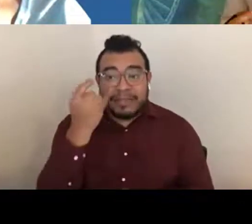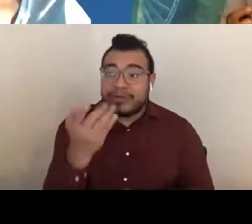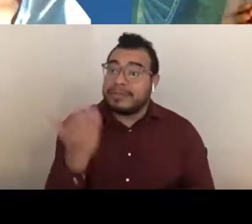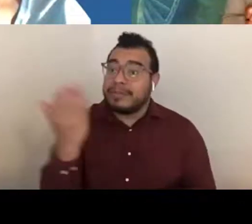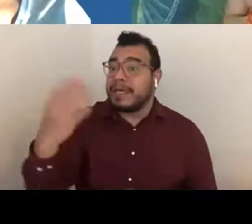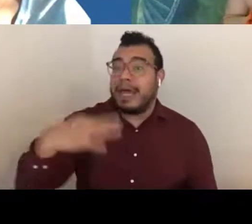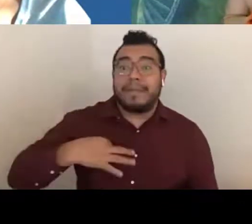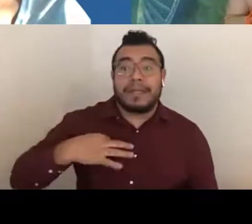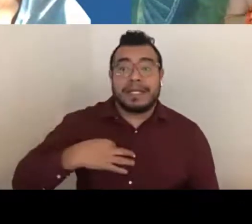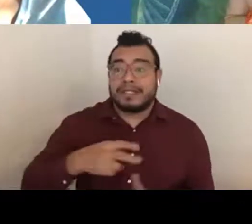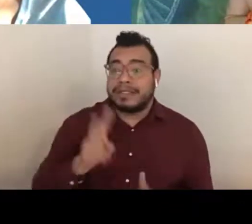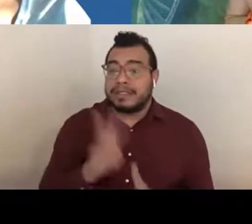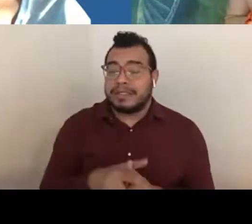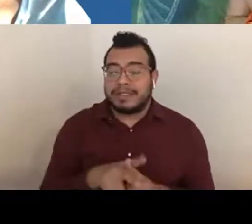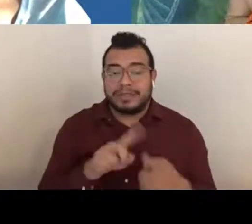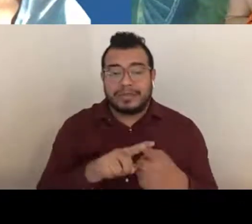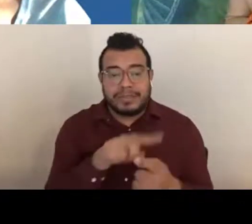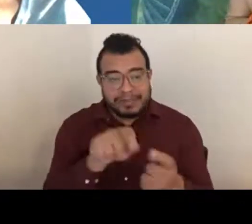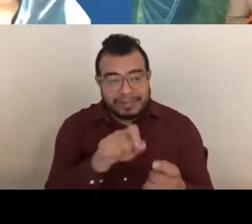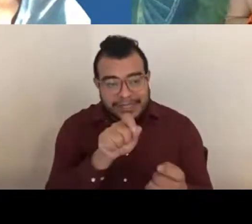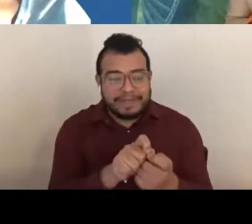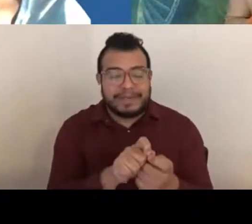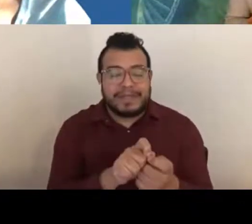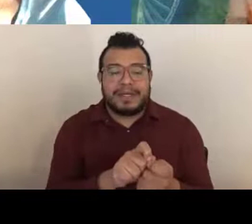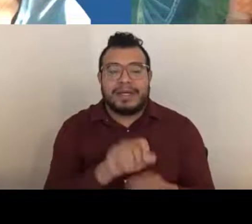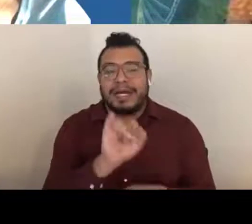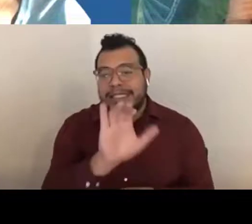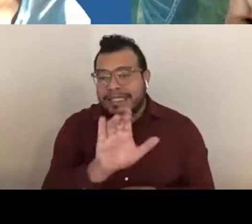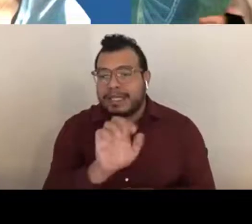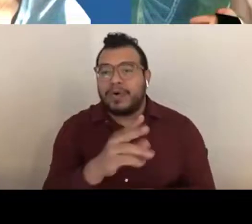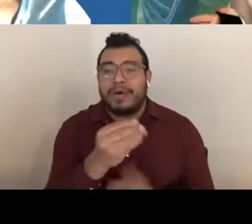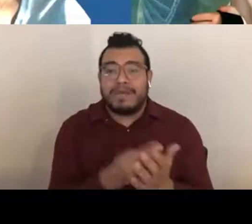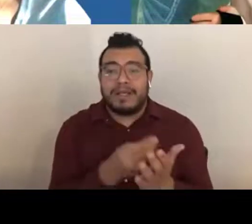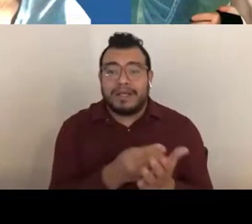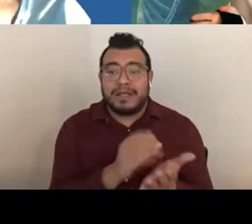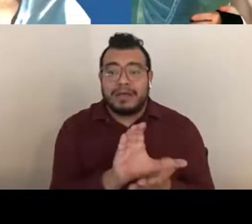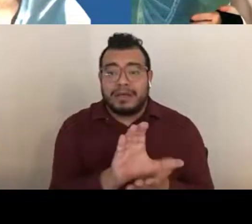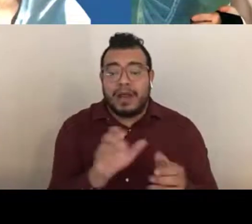to a particular funding opportunity announcement that's not a general one